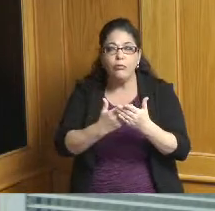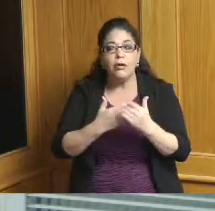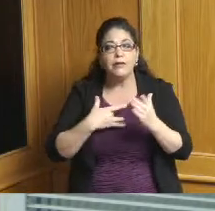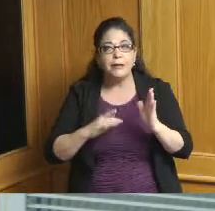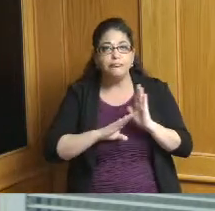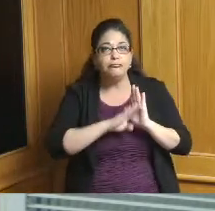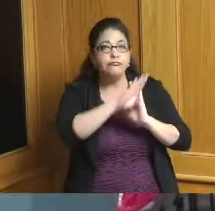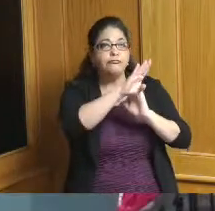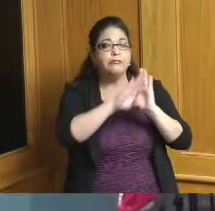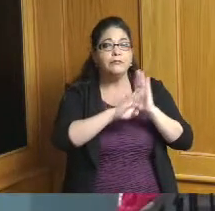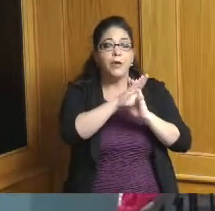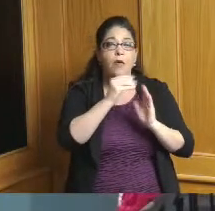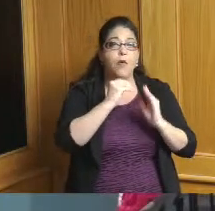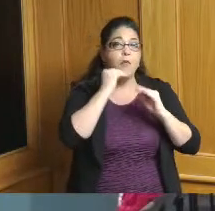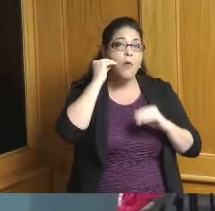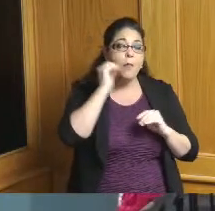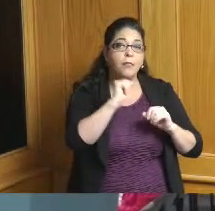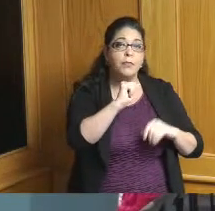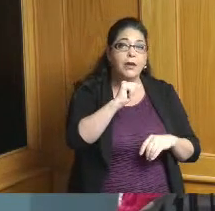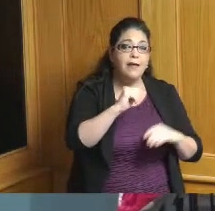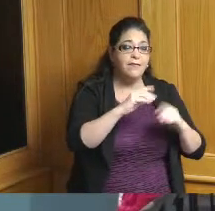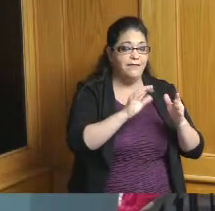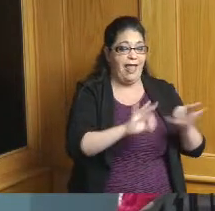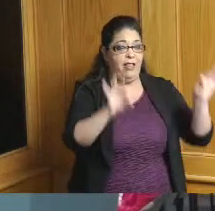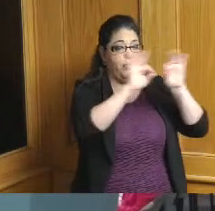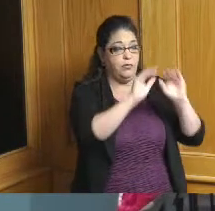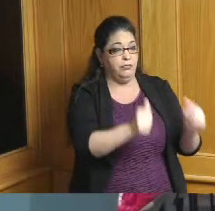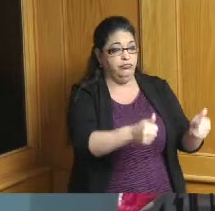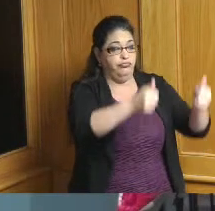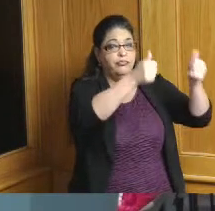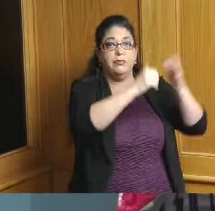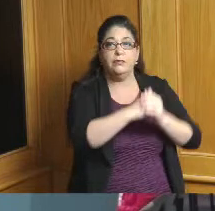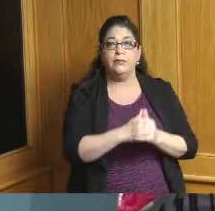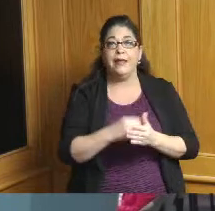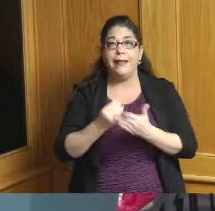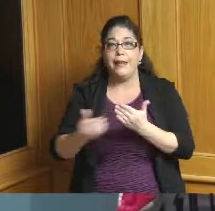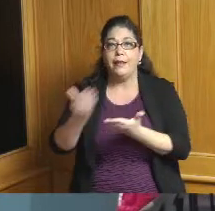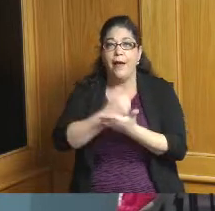rising home values rising income however we also are seeing a fair number of challenges